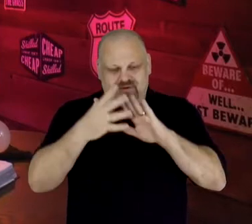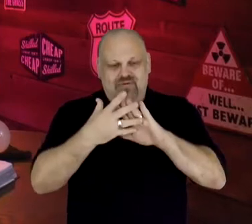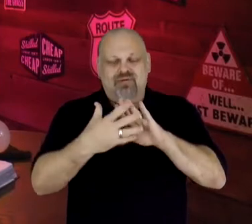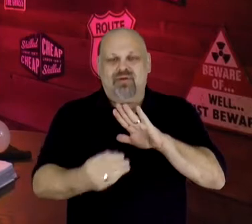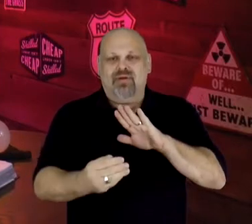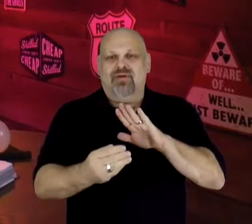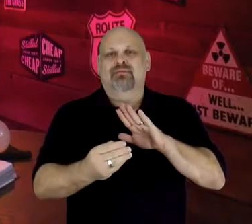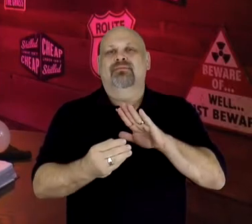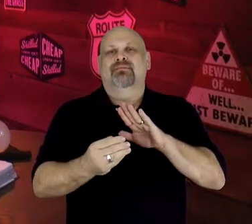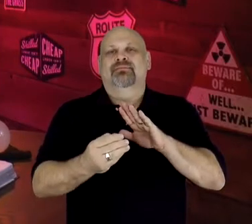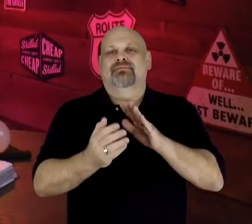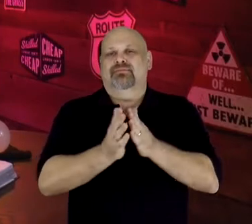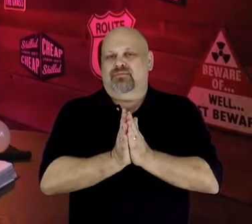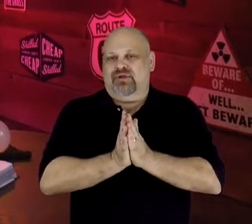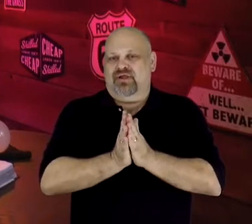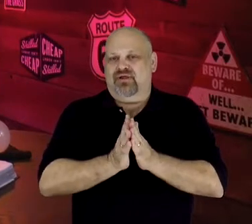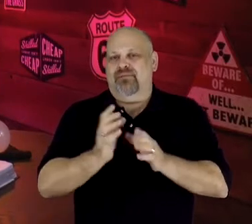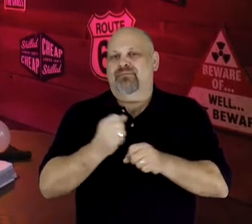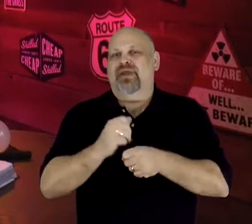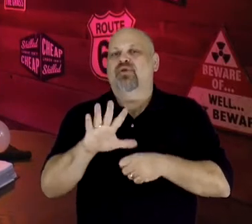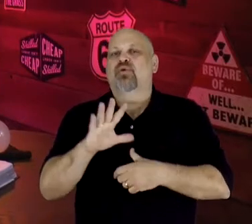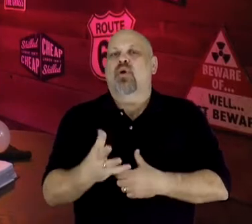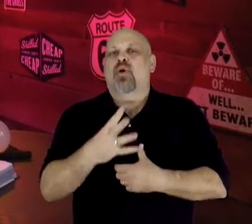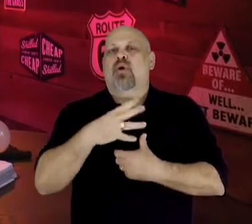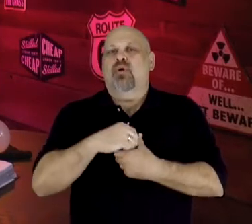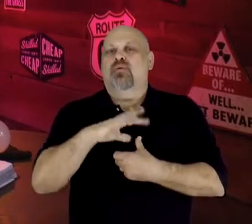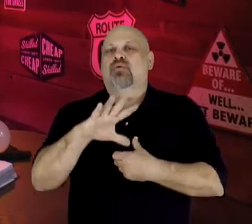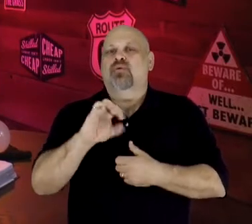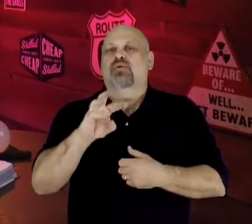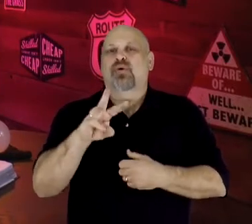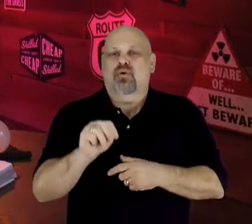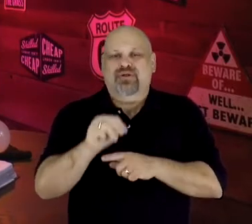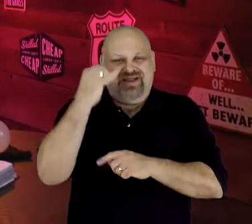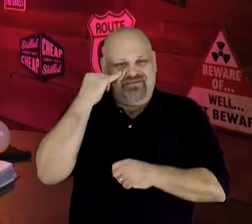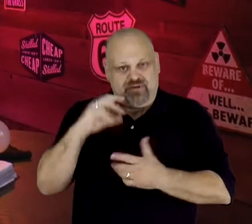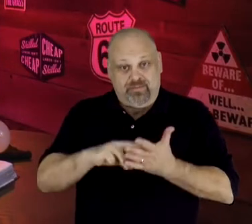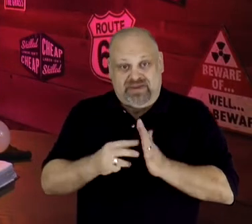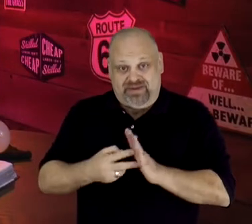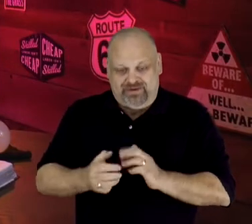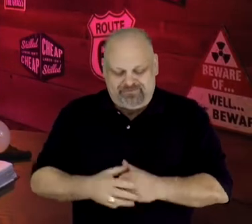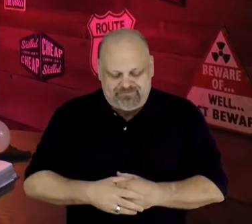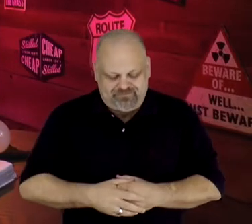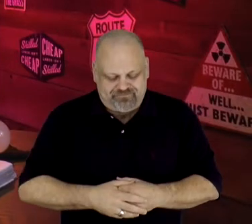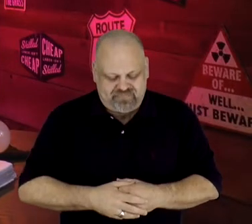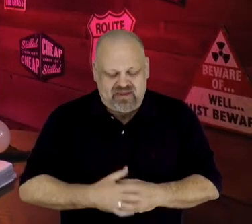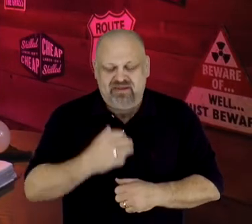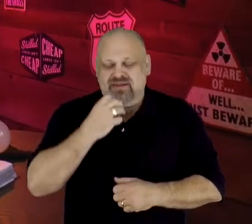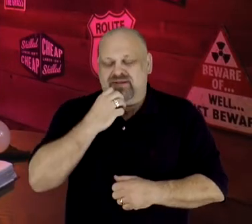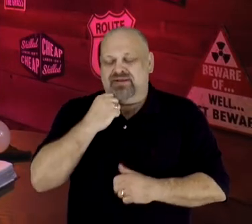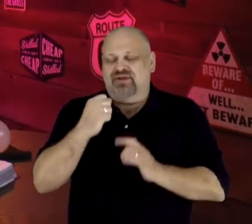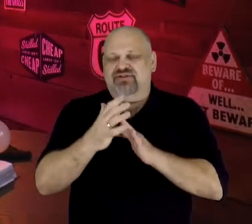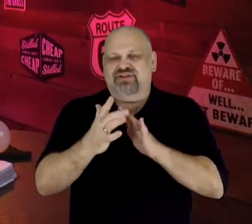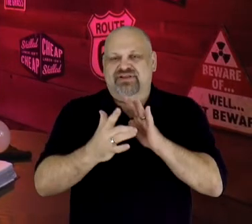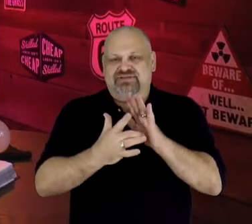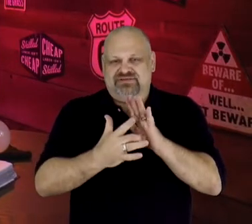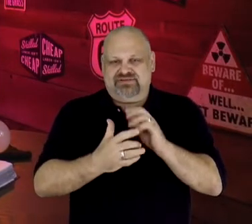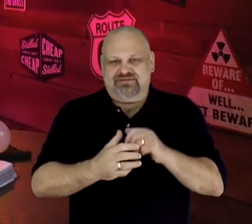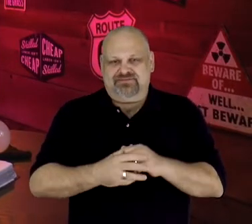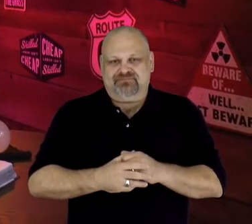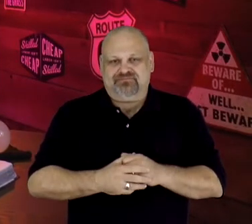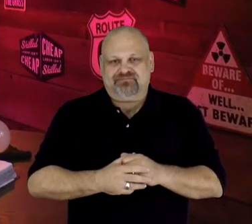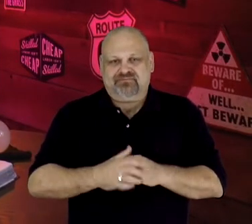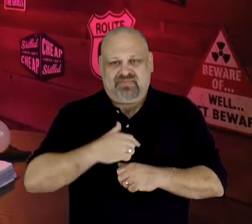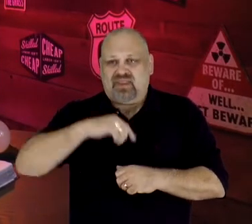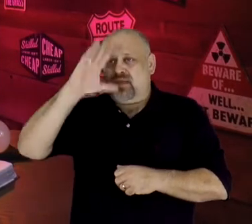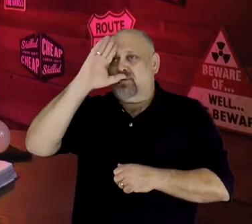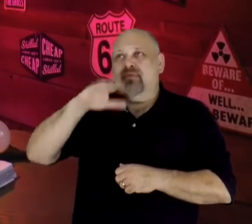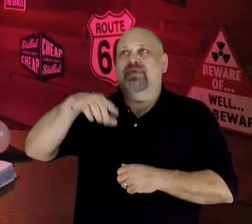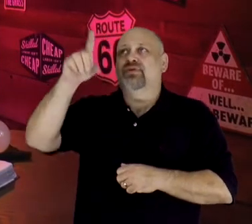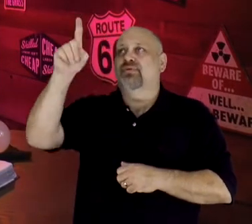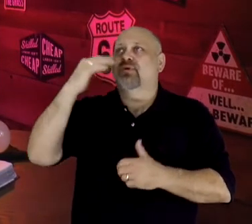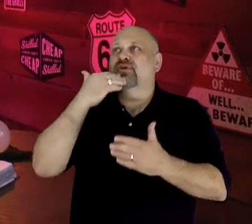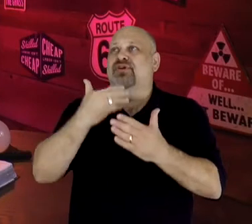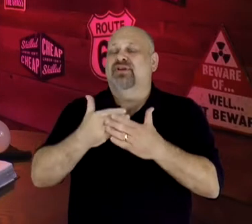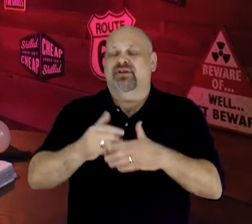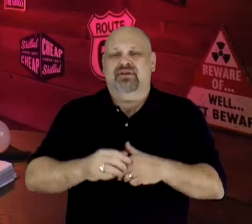simple prayer after me. You can make it your own, if you mean it. Dear Jesus...I know that You are good...